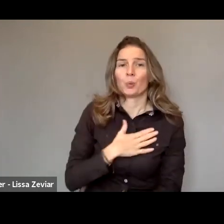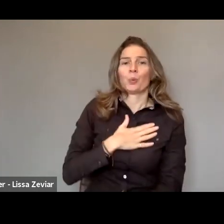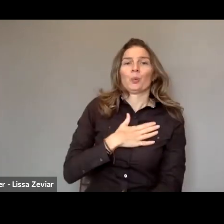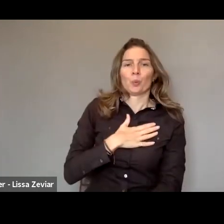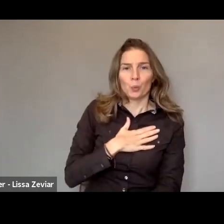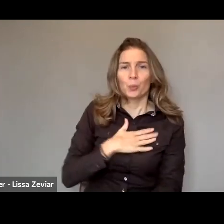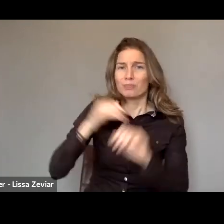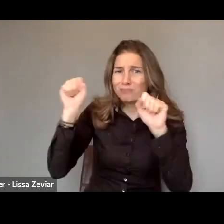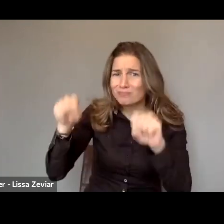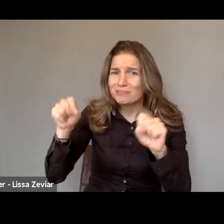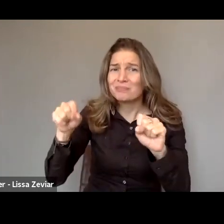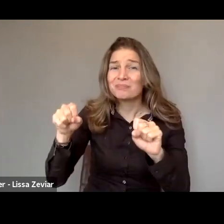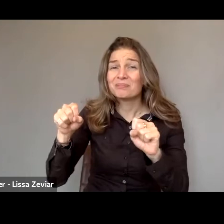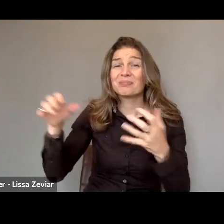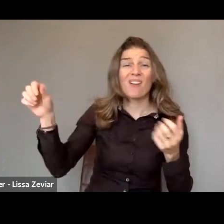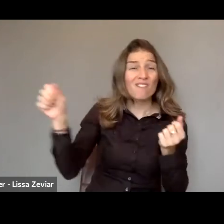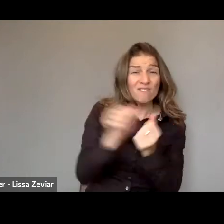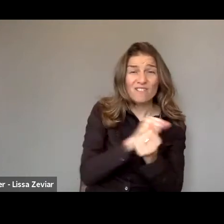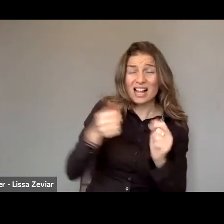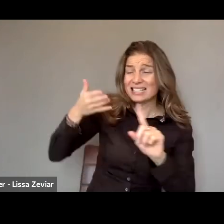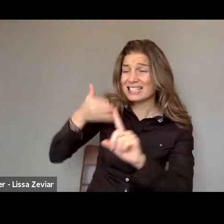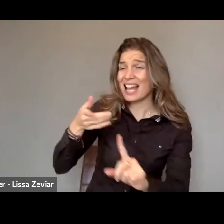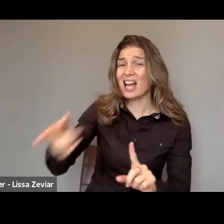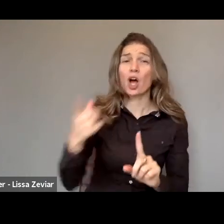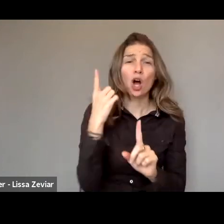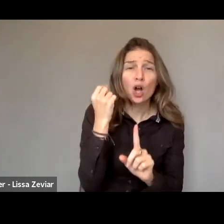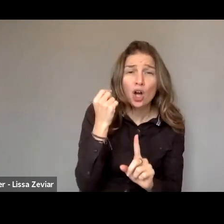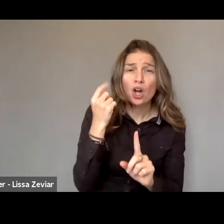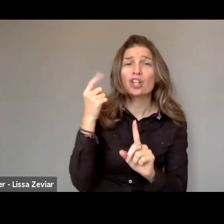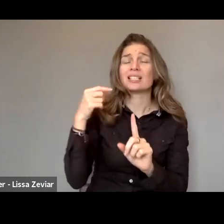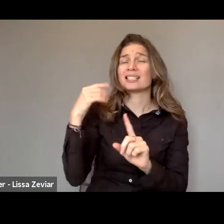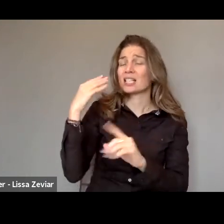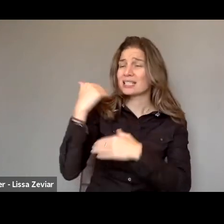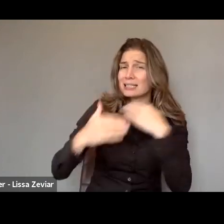violence against women and girls with disabilities takes so many forms,